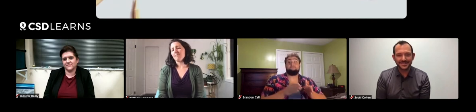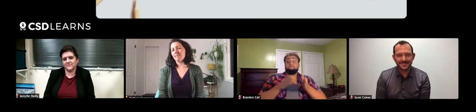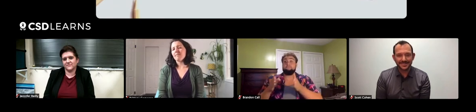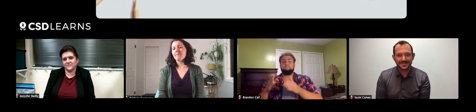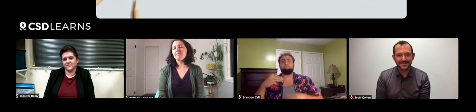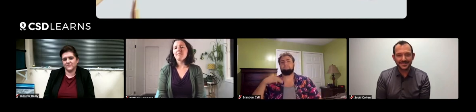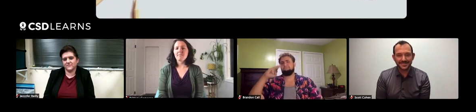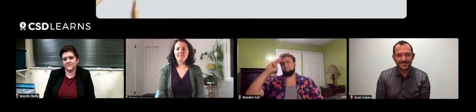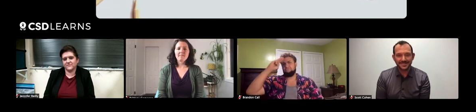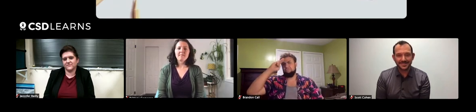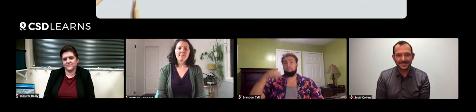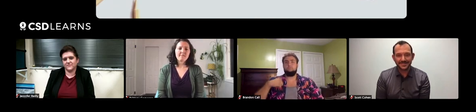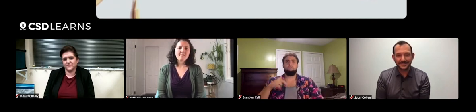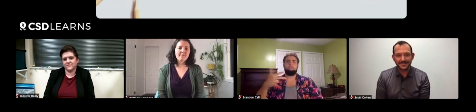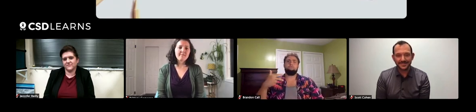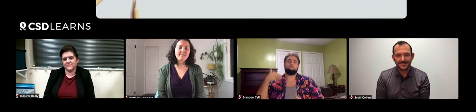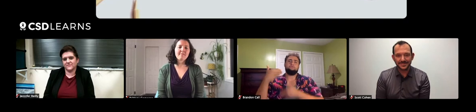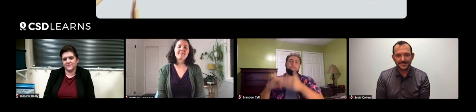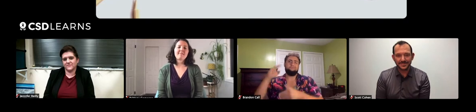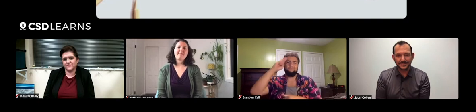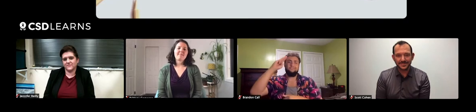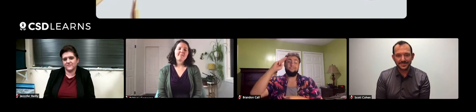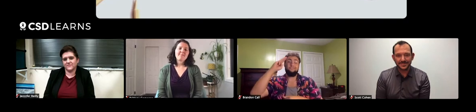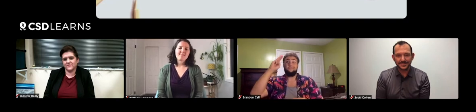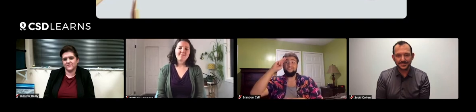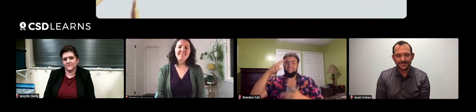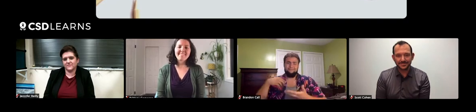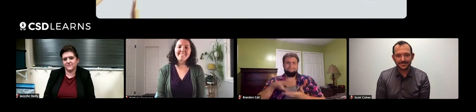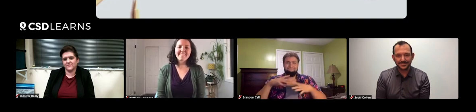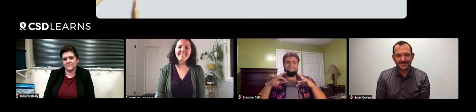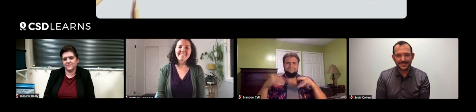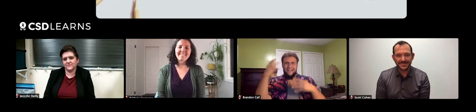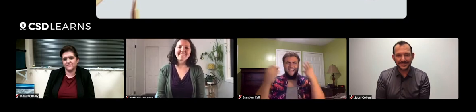Now, talking about the Boy Scouts and being outdoors.